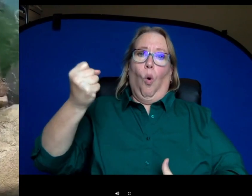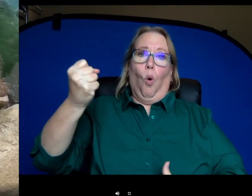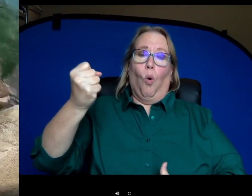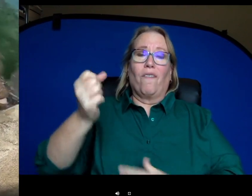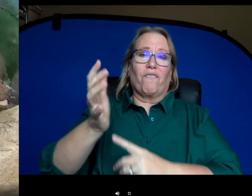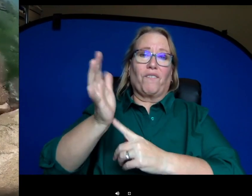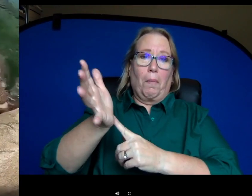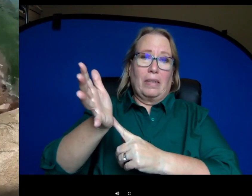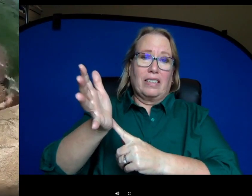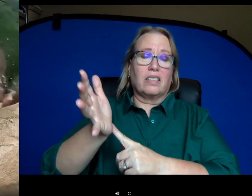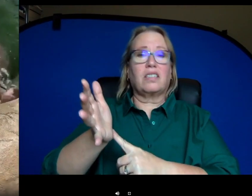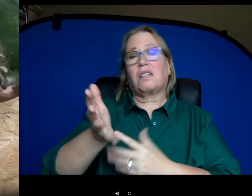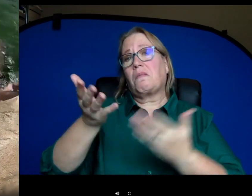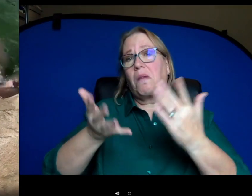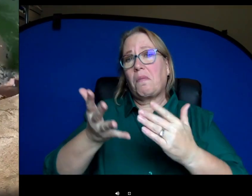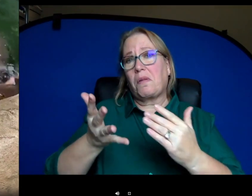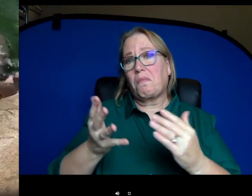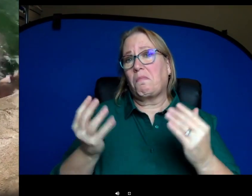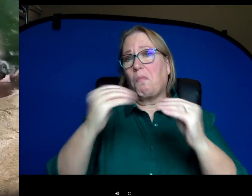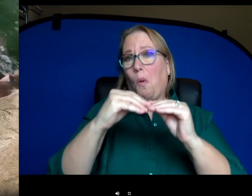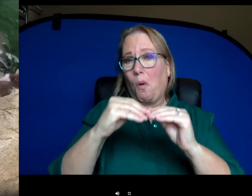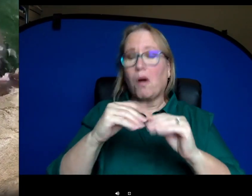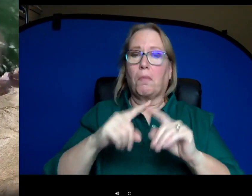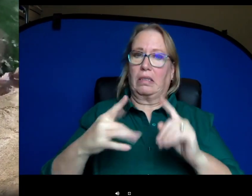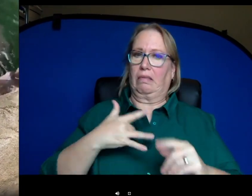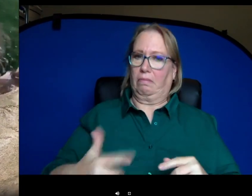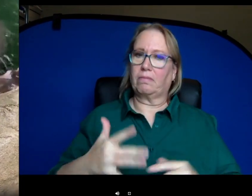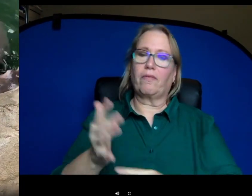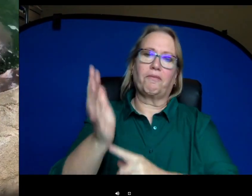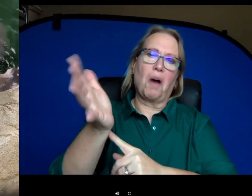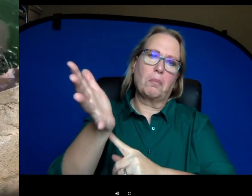research is coming out it could be more but about average is five minutes or so.